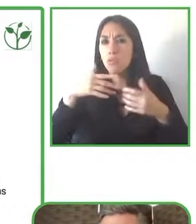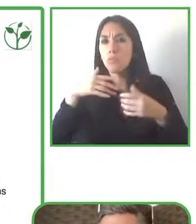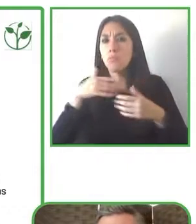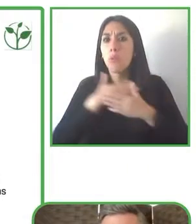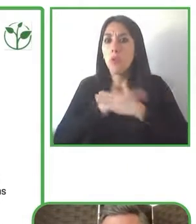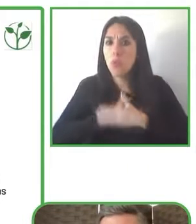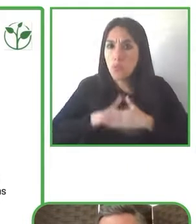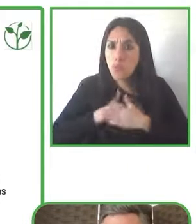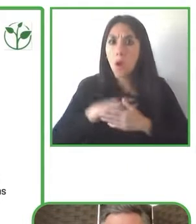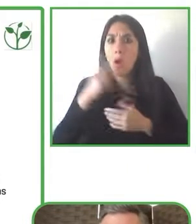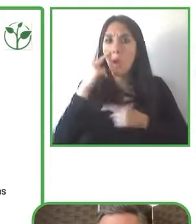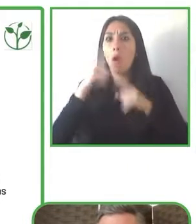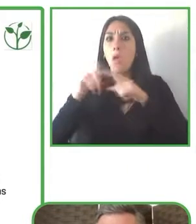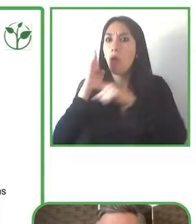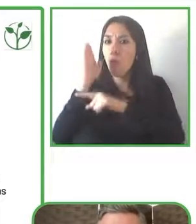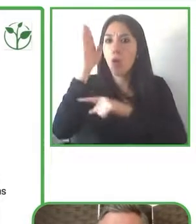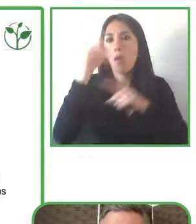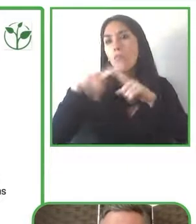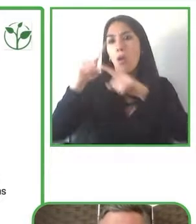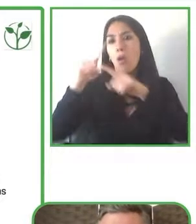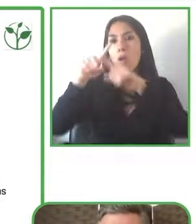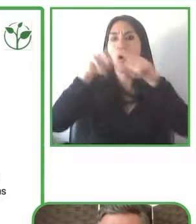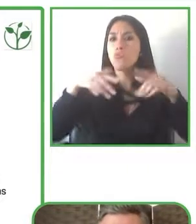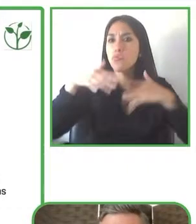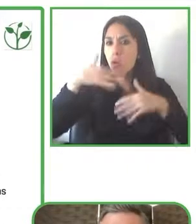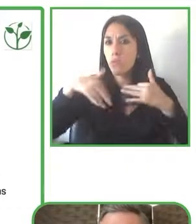may face different disability groups as they tried to experience these things and at the